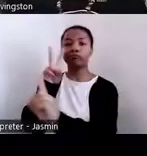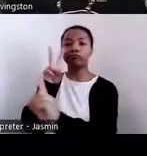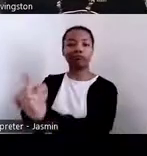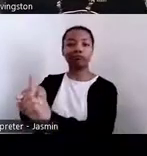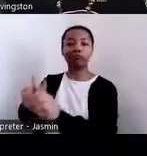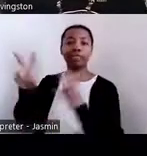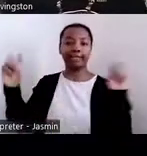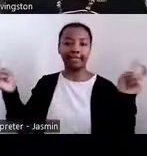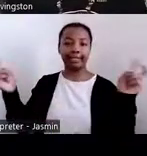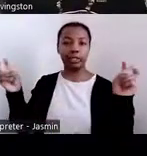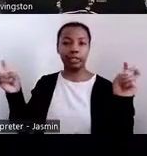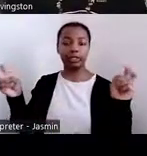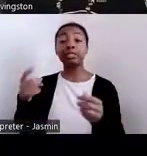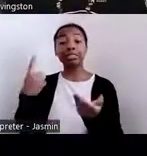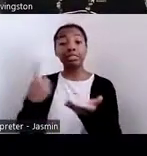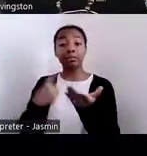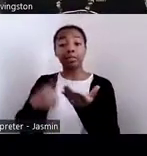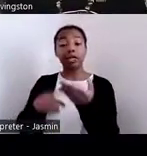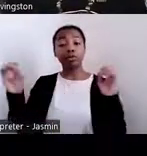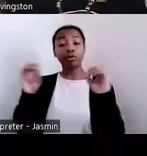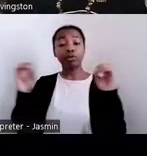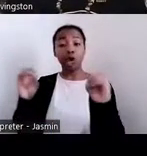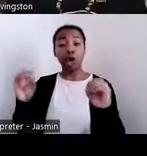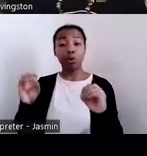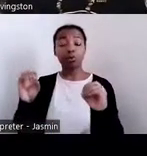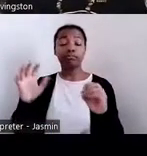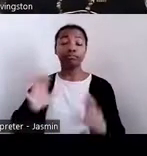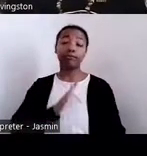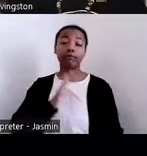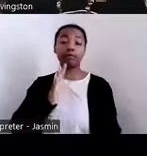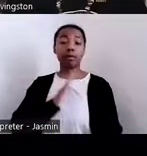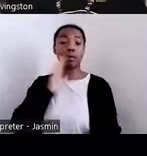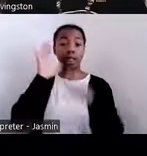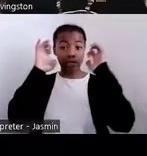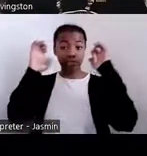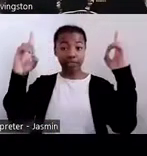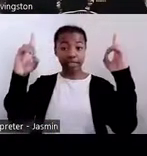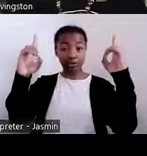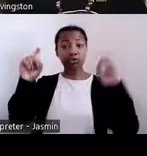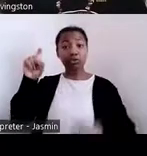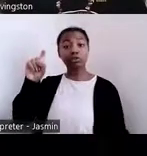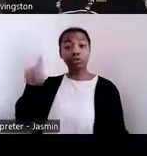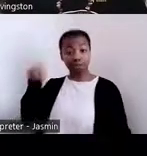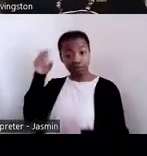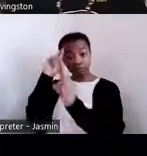And so as we look at their lives as lived experiences, also as